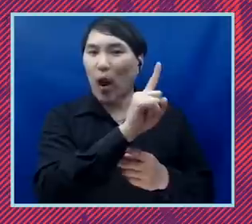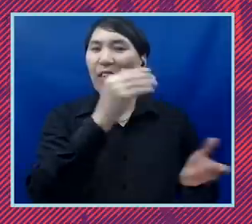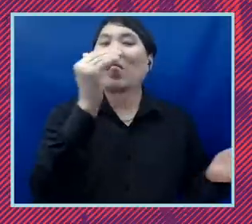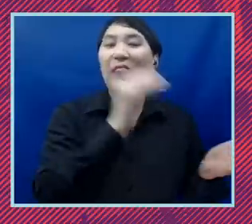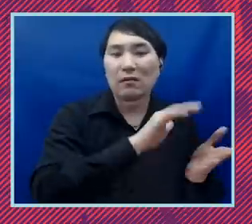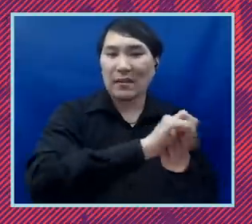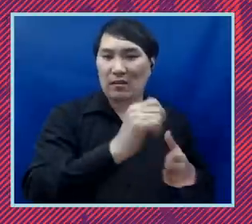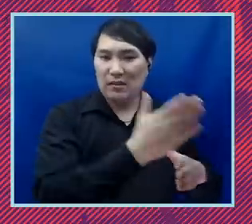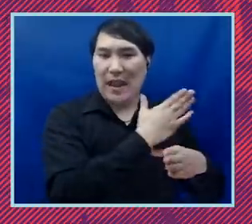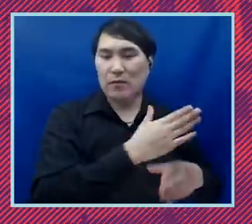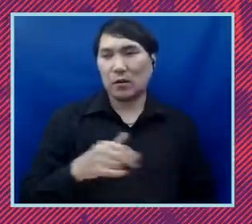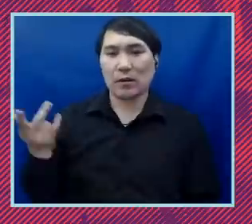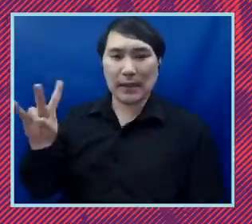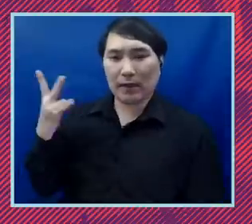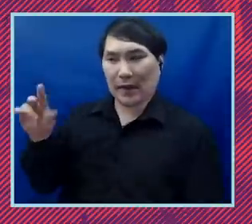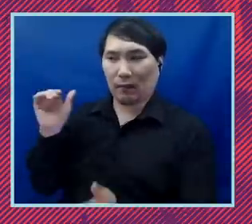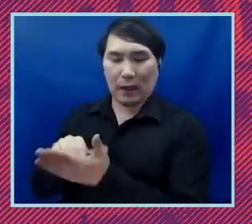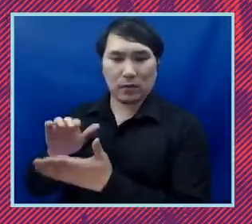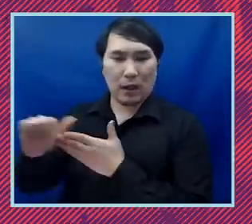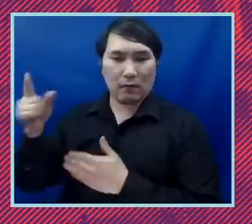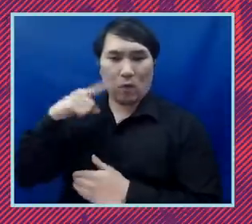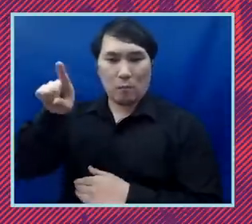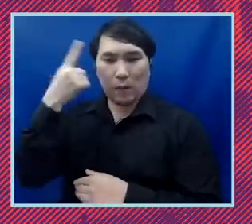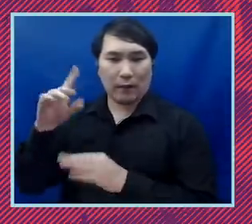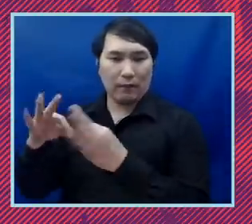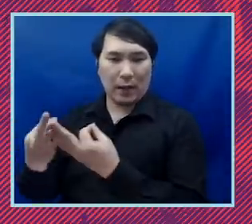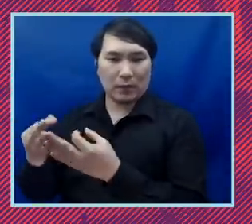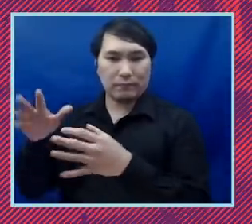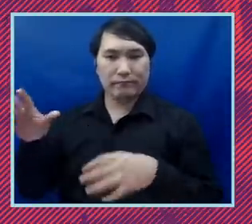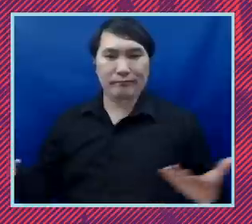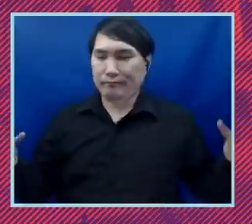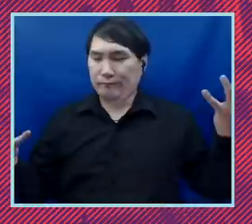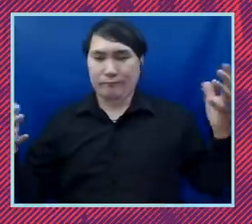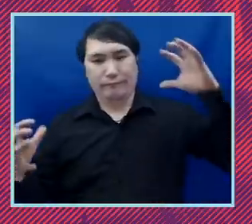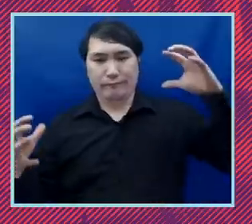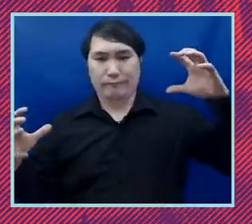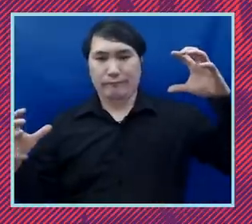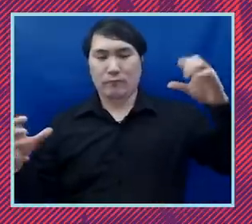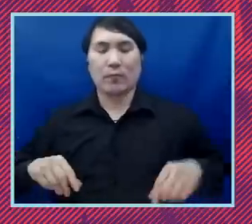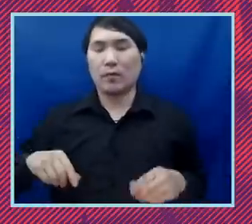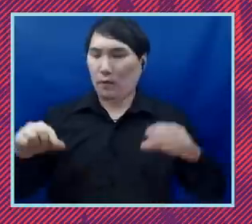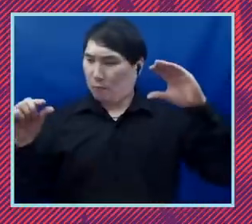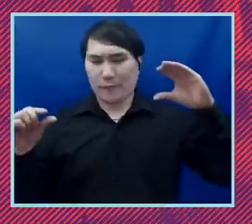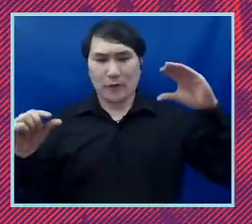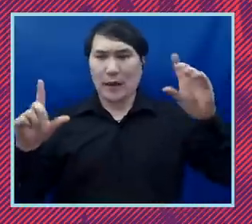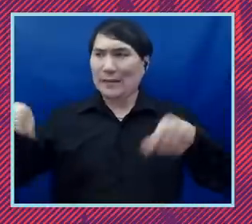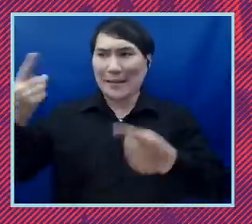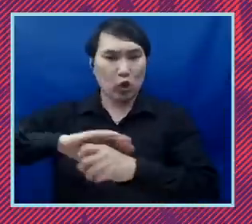compared to 17 000 for black families and we know that since covid we've seen huge losses of wealth